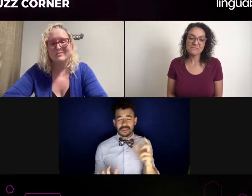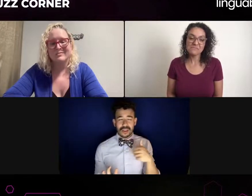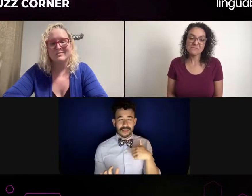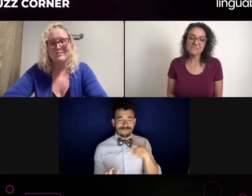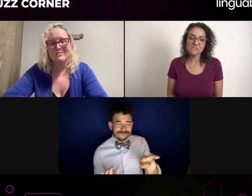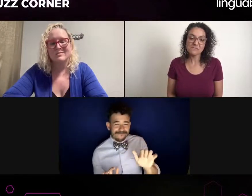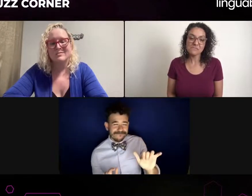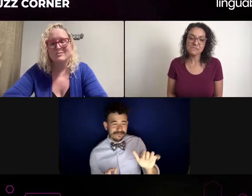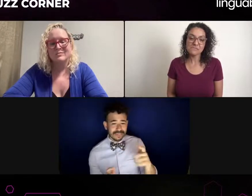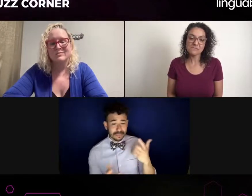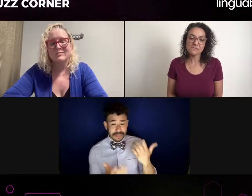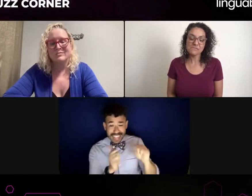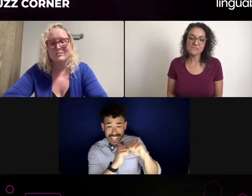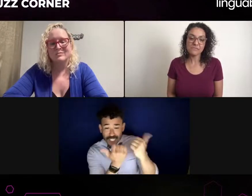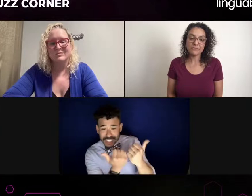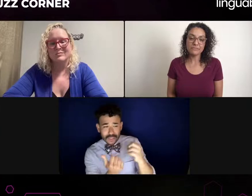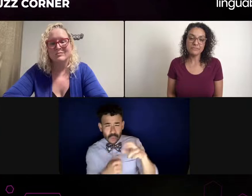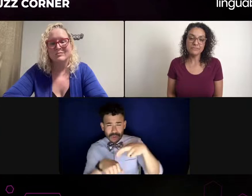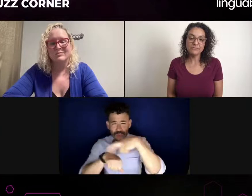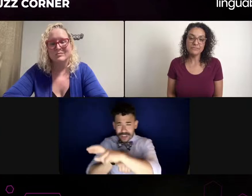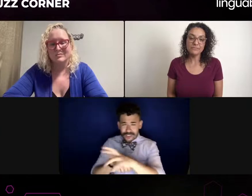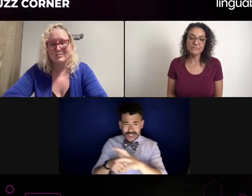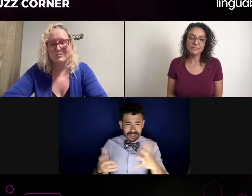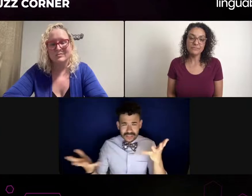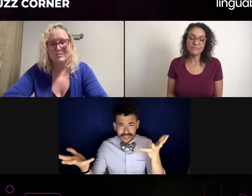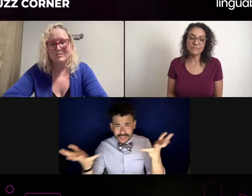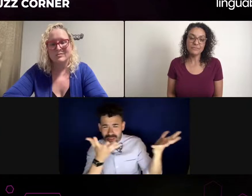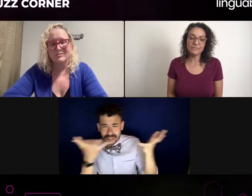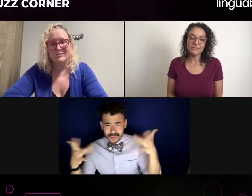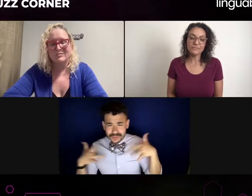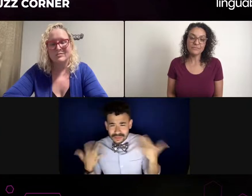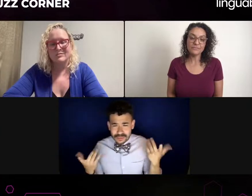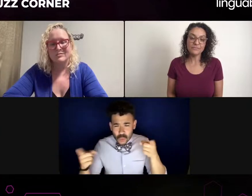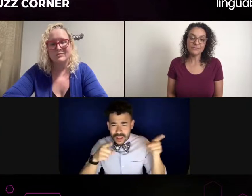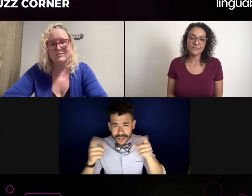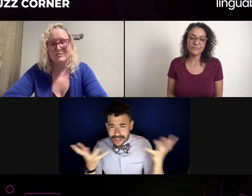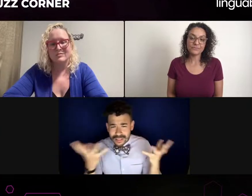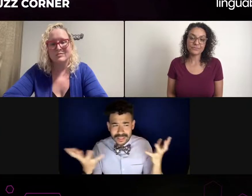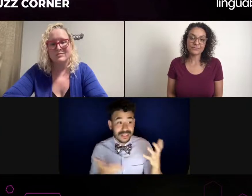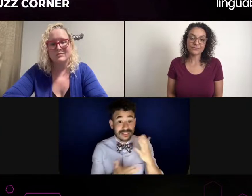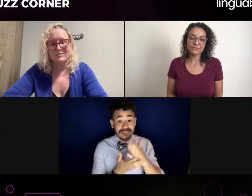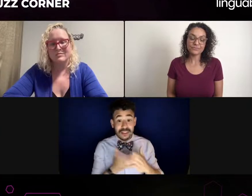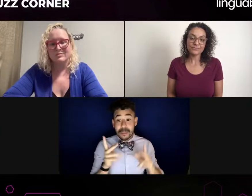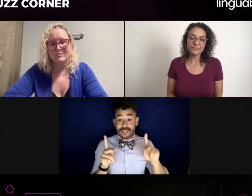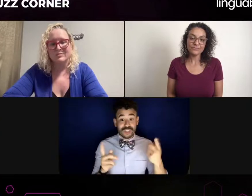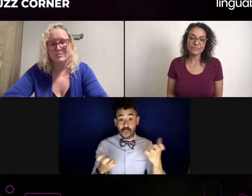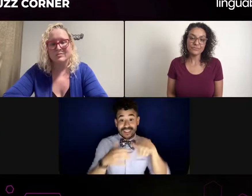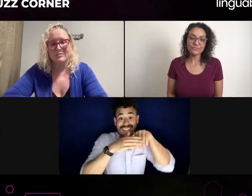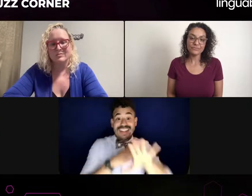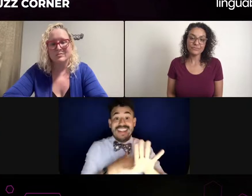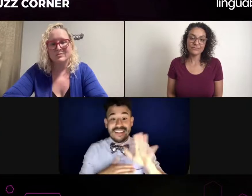so I just want to say my preference in general, I'd rather have a person who has different roles.